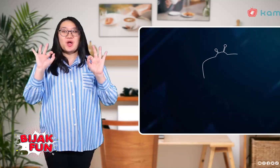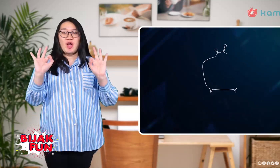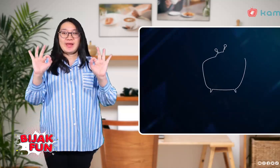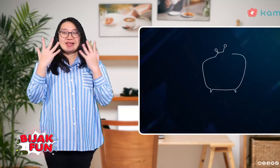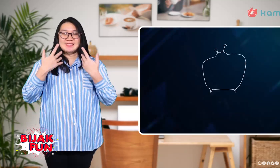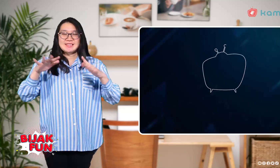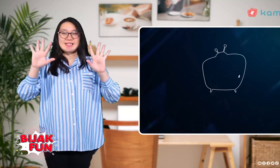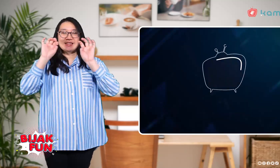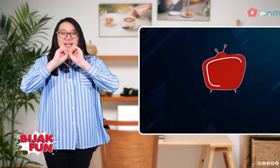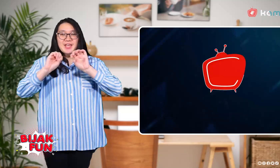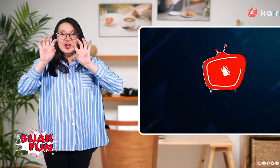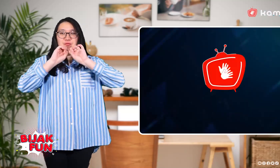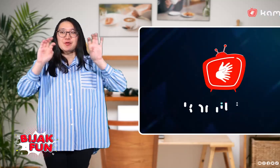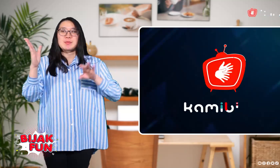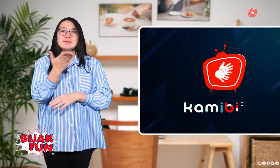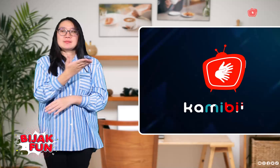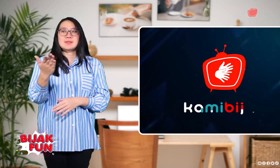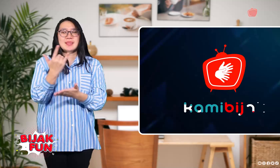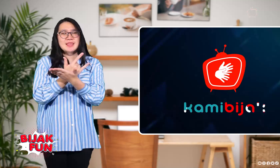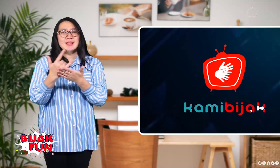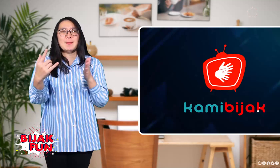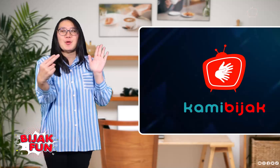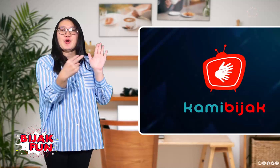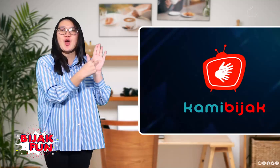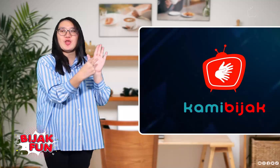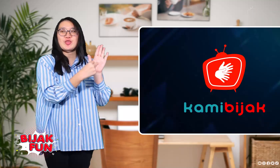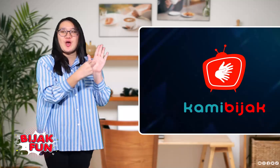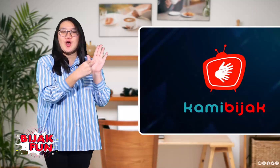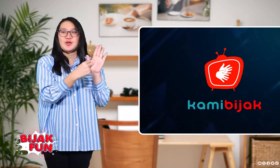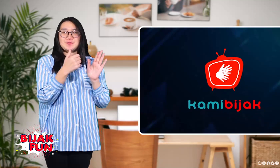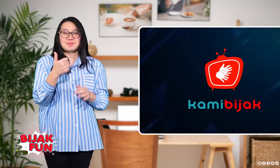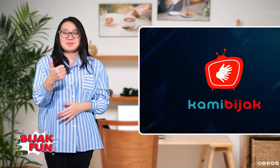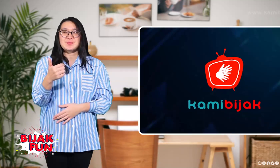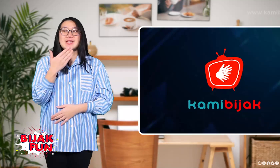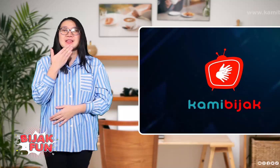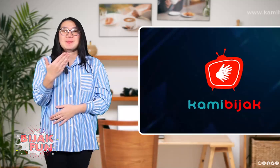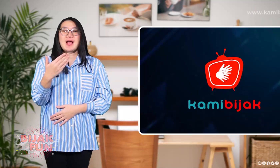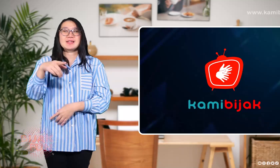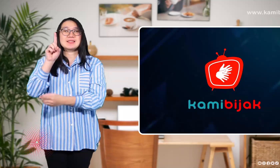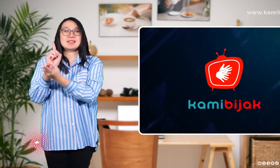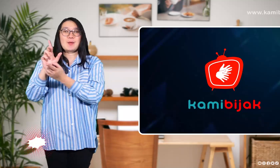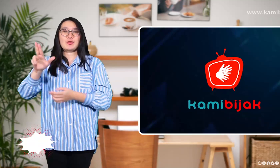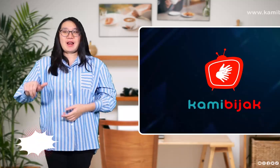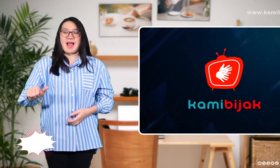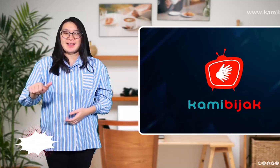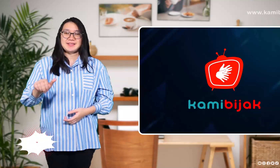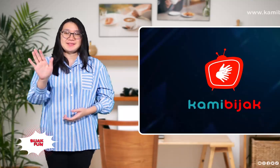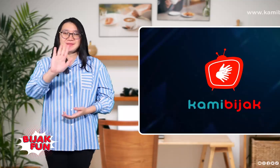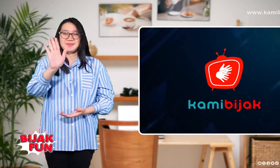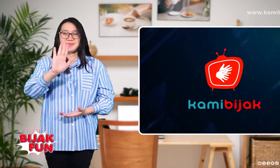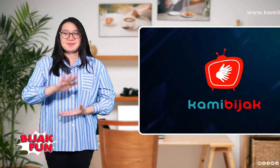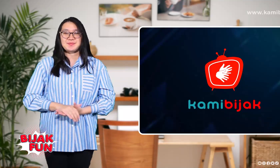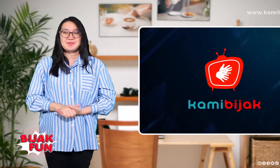OK, that's it, keep watching and thank you!